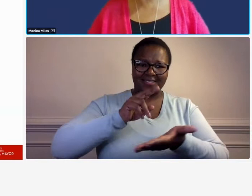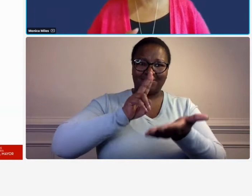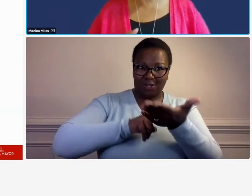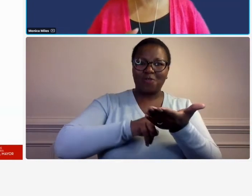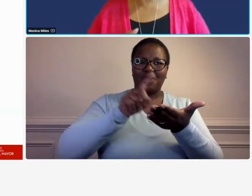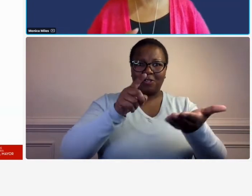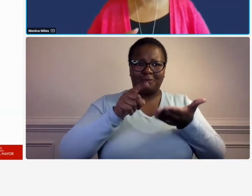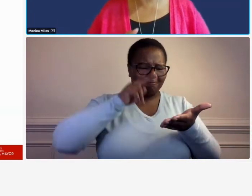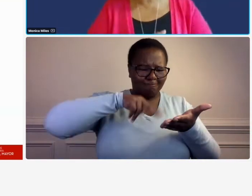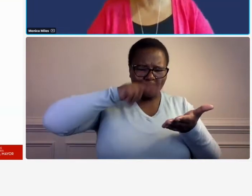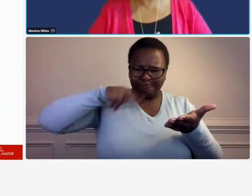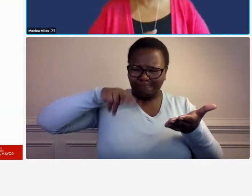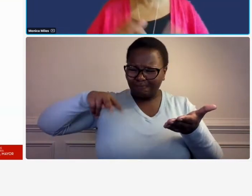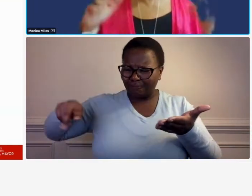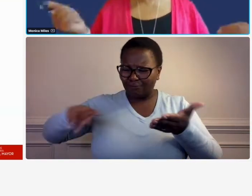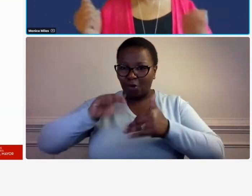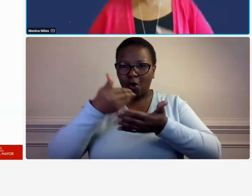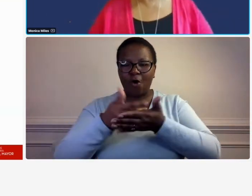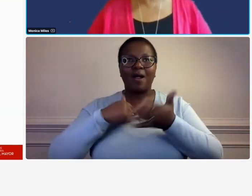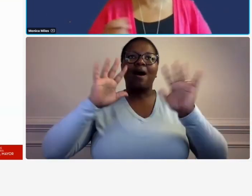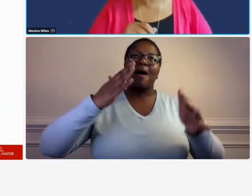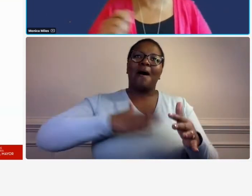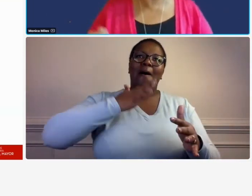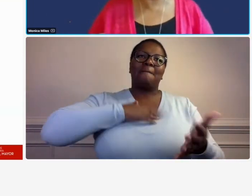every word before you sign it or are you just so happy to have the contract that you go ahead and